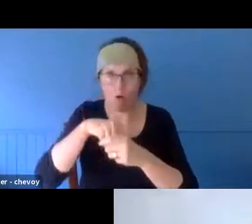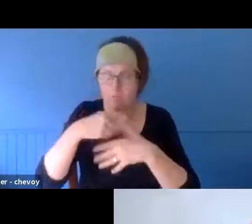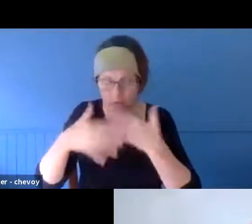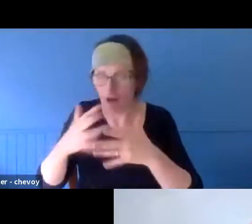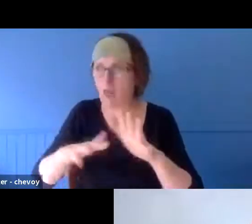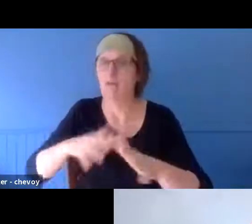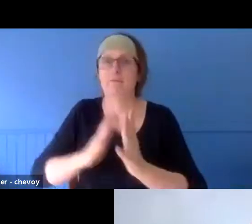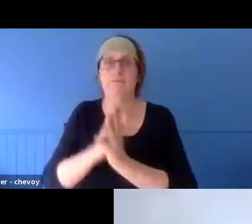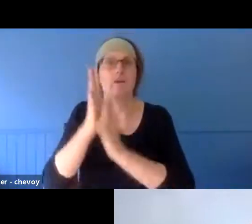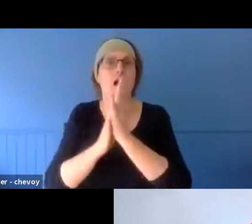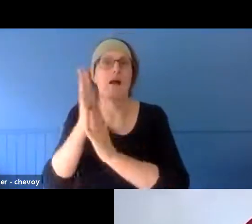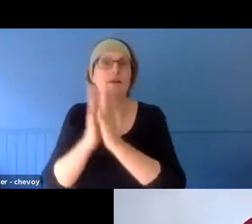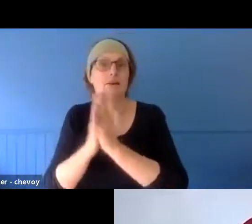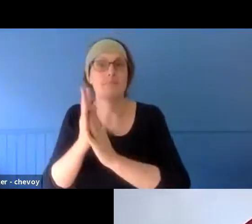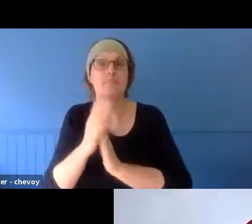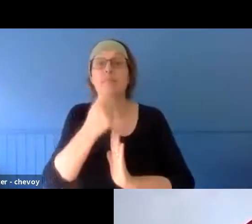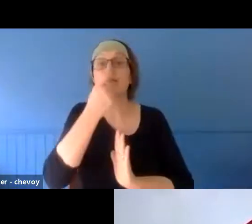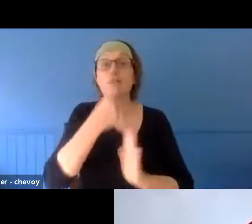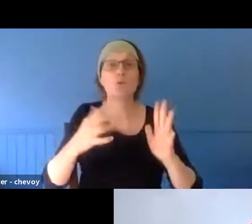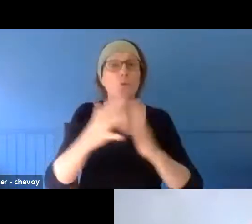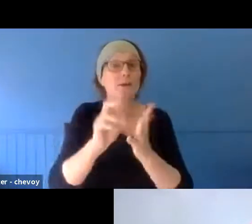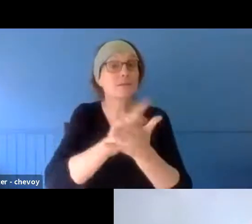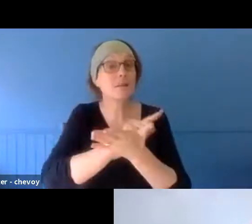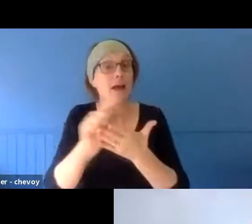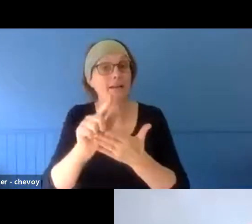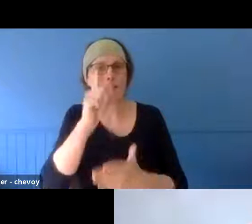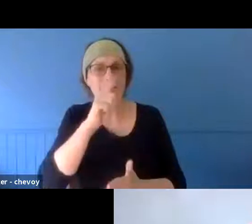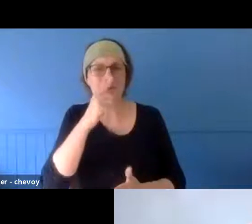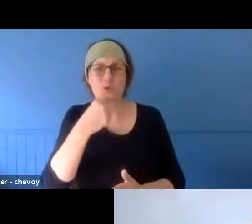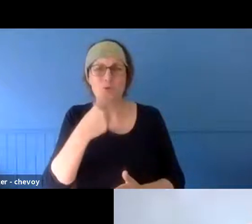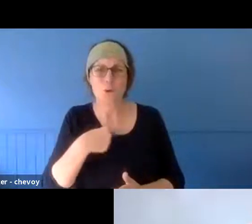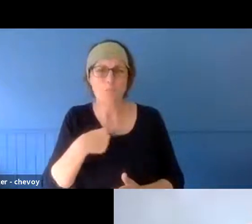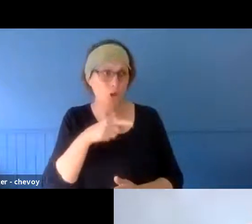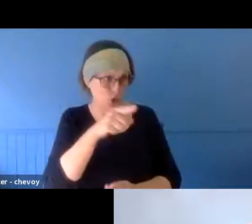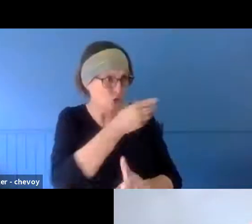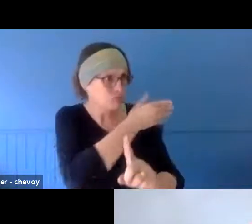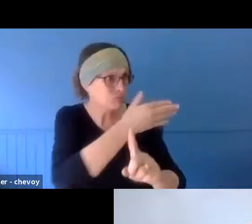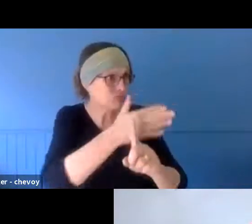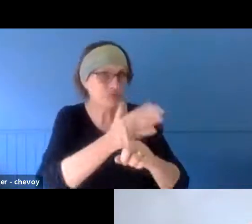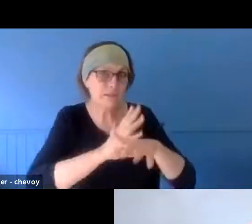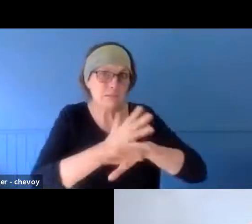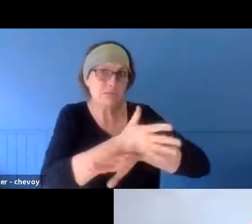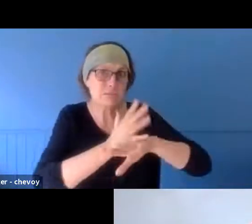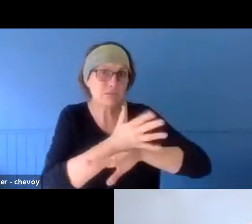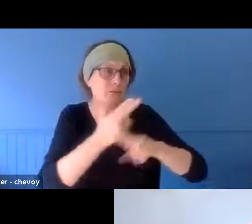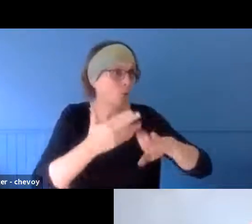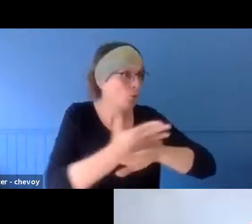people came and said to me, "All that work that we were doing before those workshops, those things that didn't make a huge amount of sense -